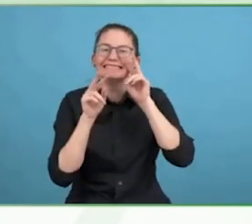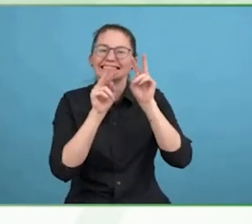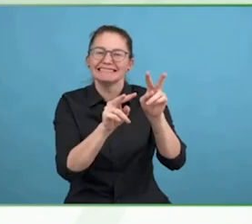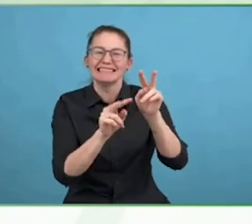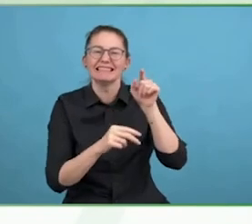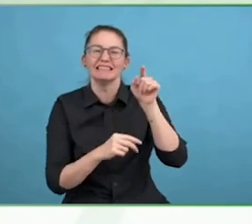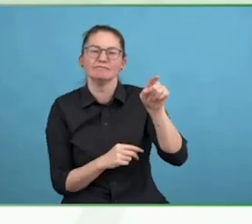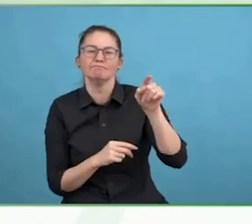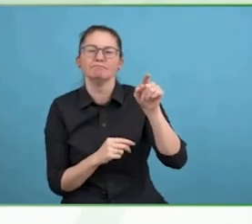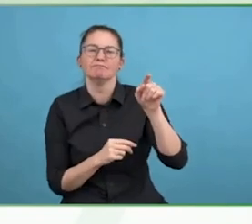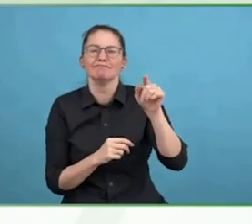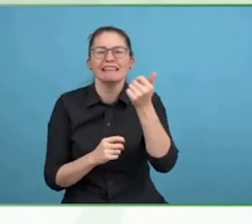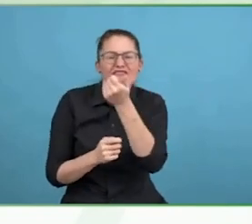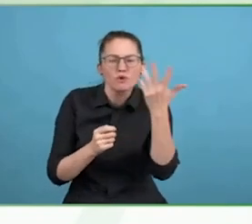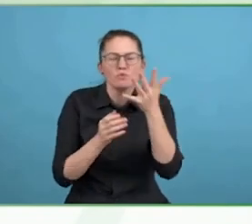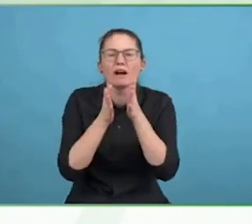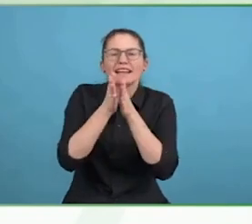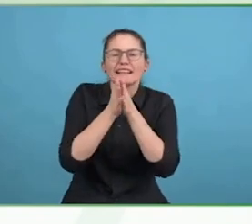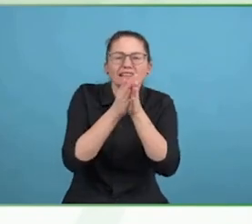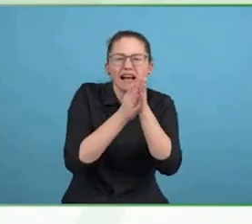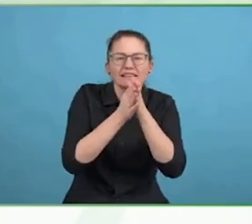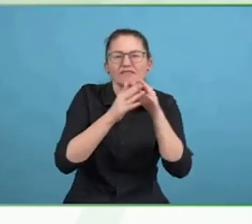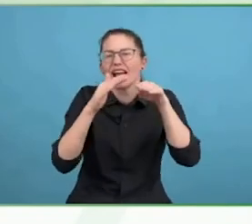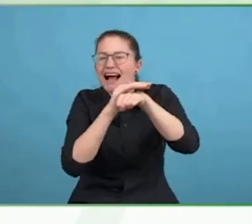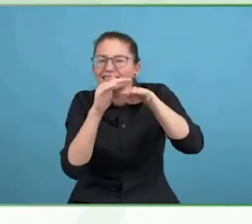your truth and to know that you are safe to do that.